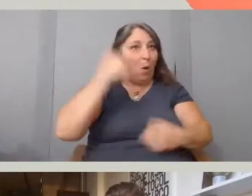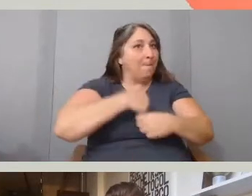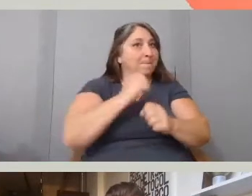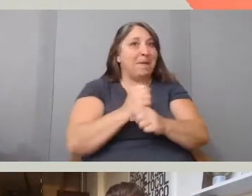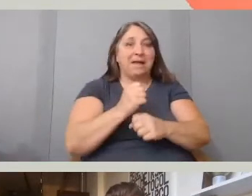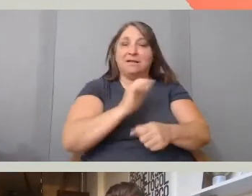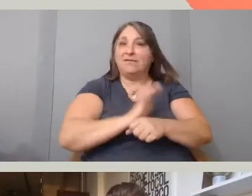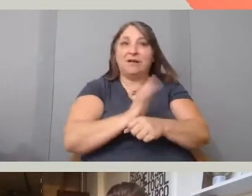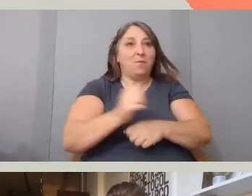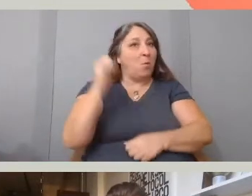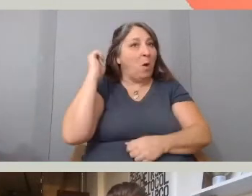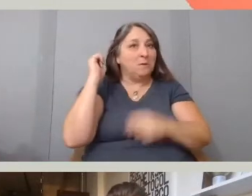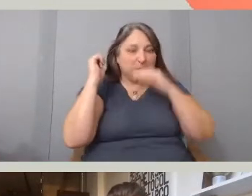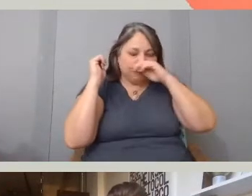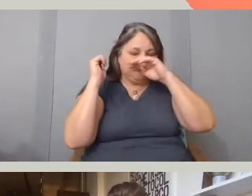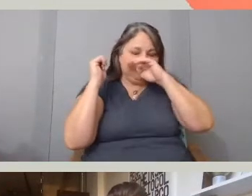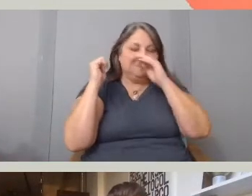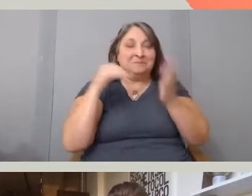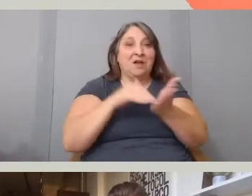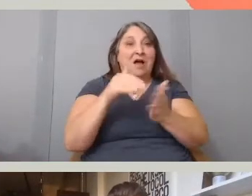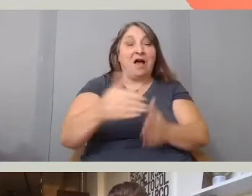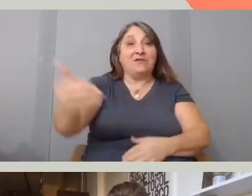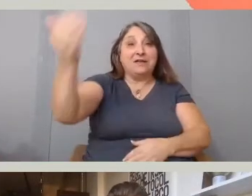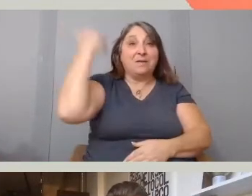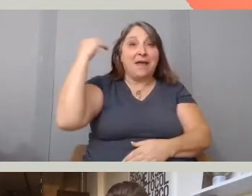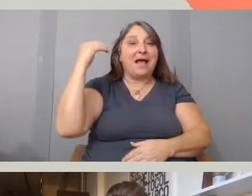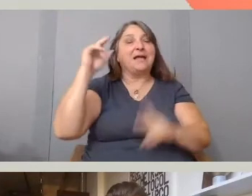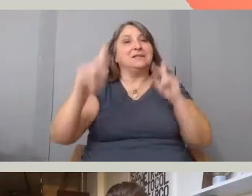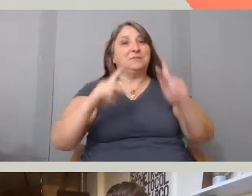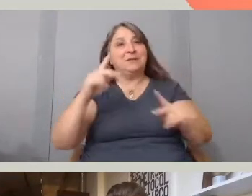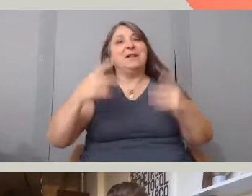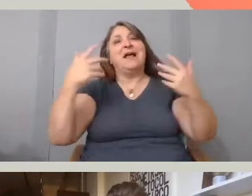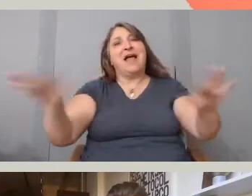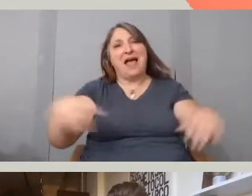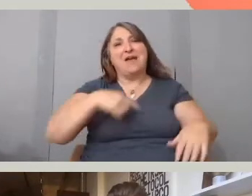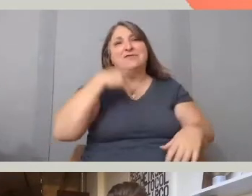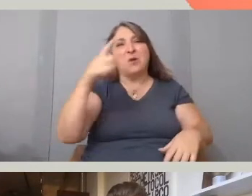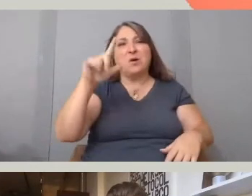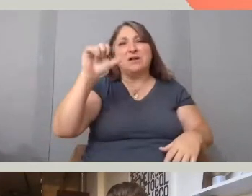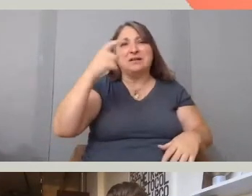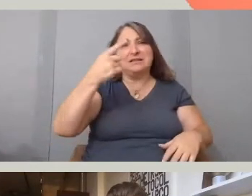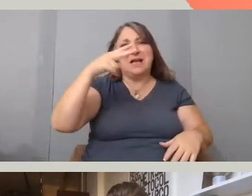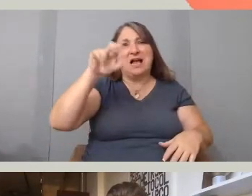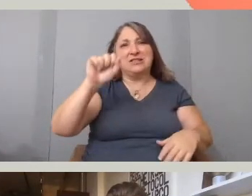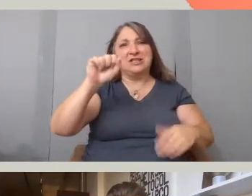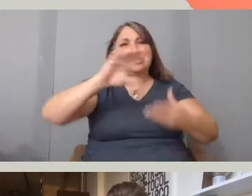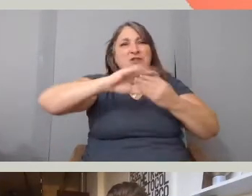A lot of times in the past people have told Latasha's story and it only exists within the context of her death